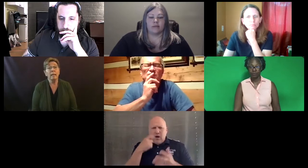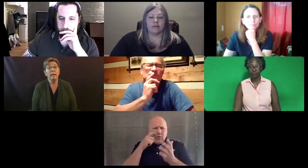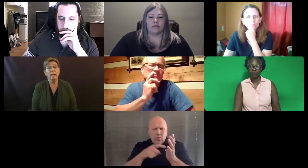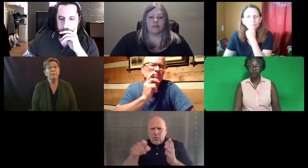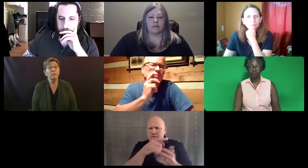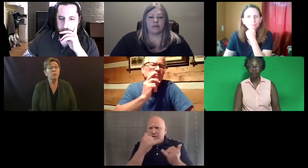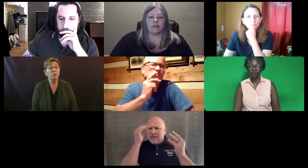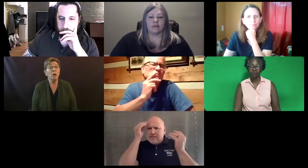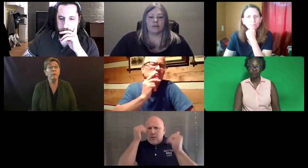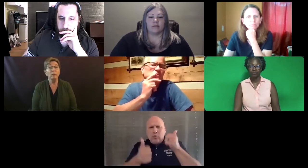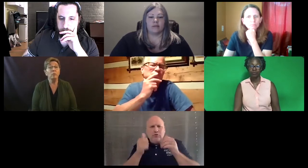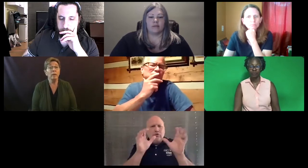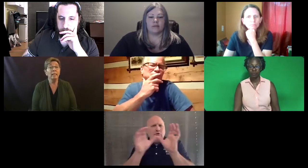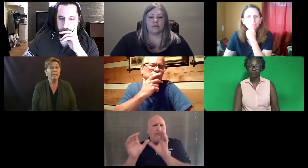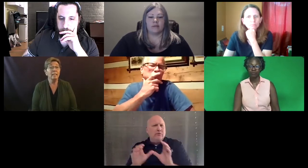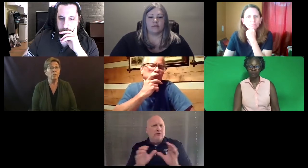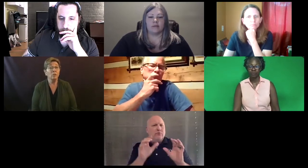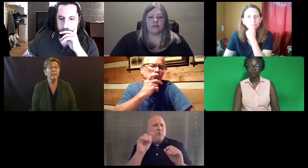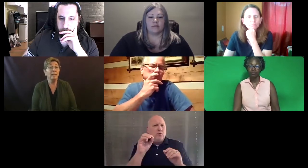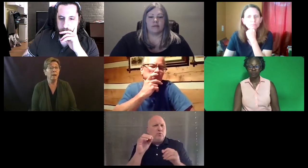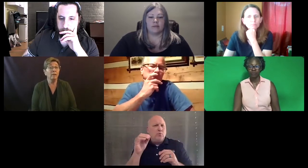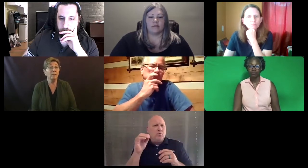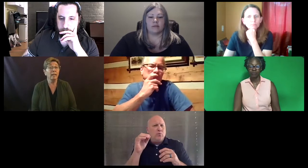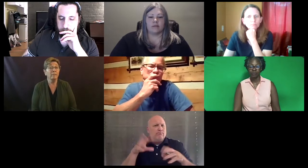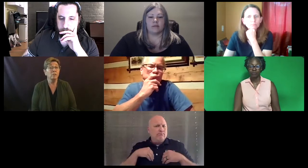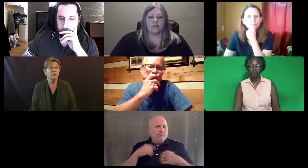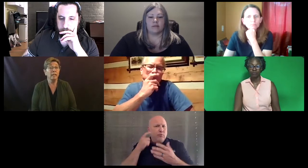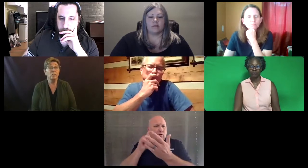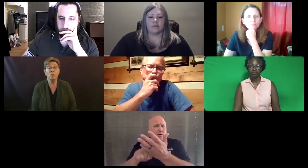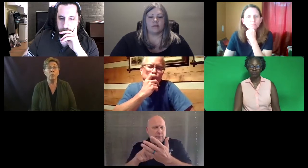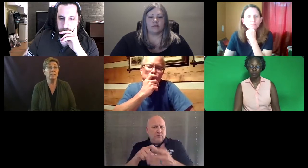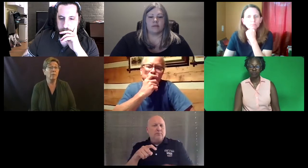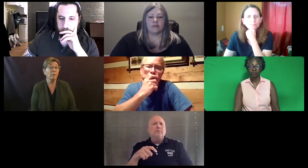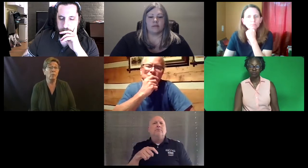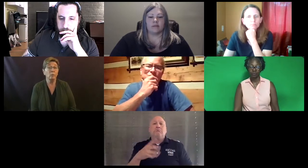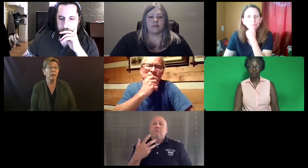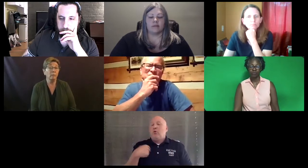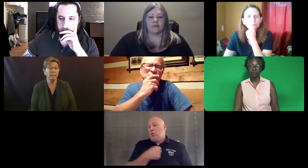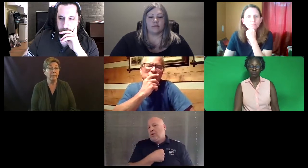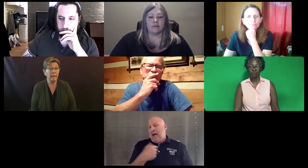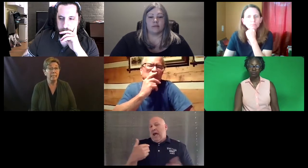Here in Utah we do recognize you're thinking of a variety of situations, what's out there and what you might recognize.